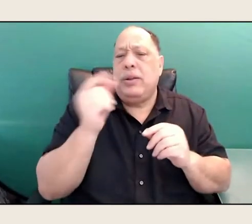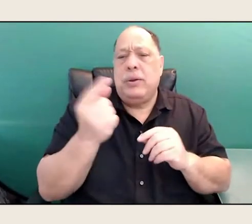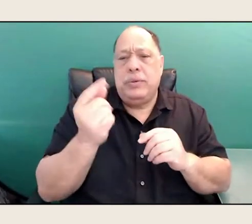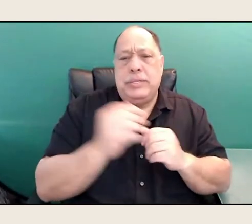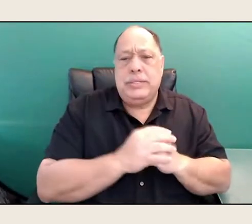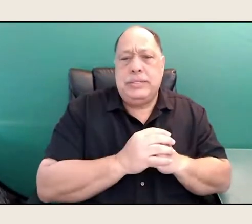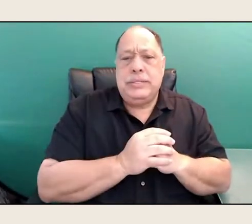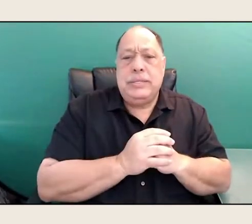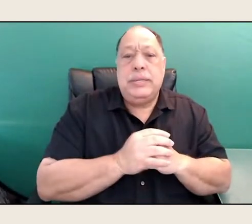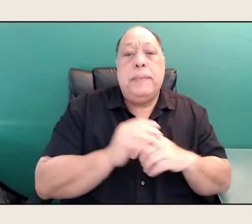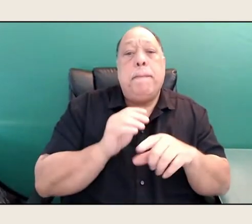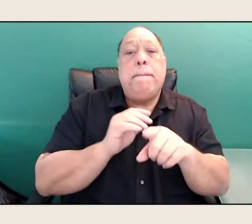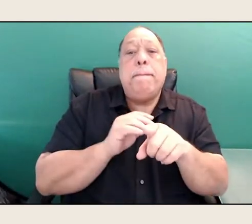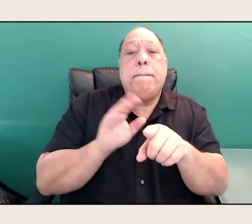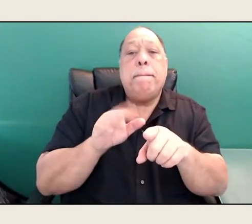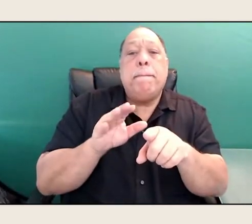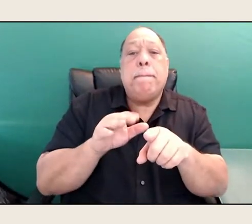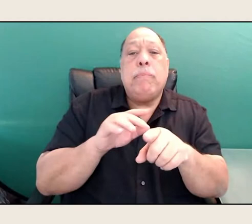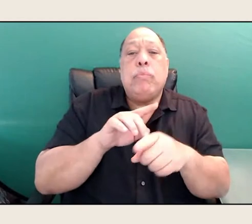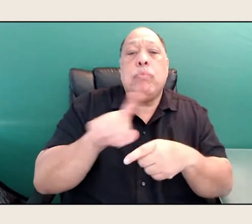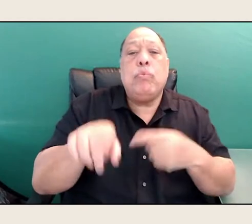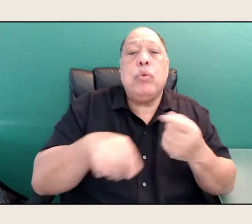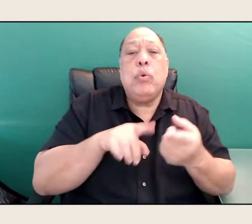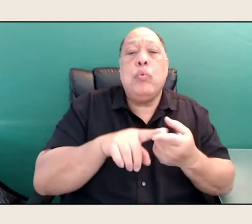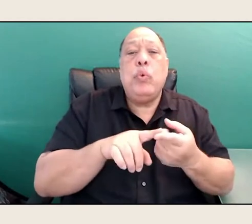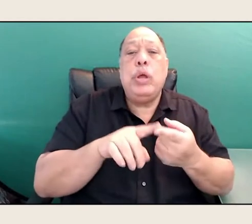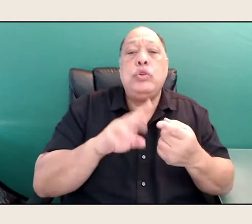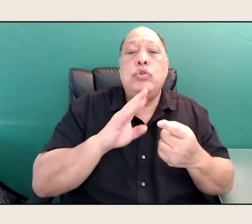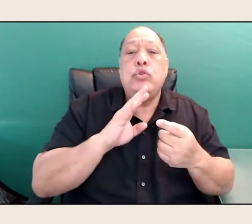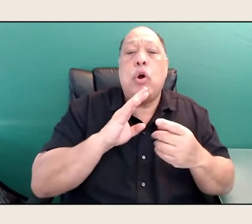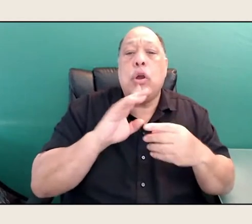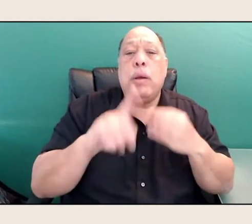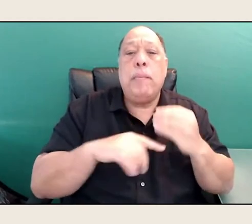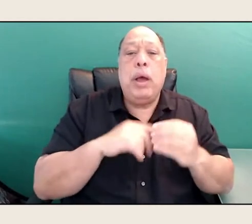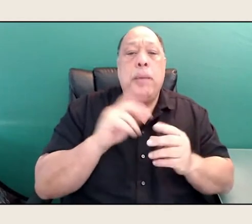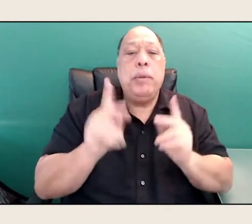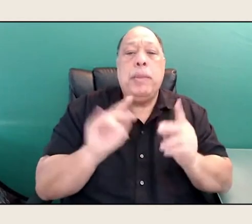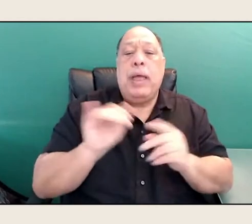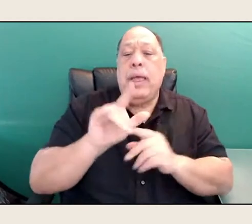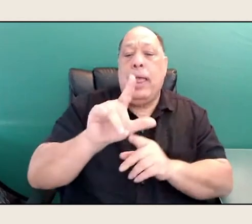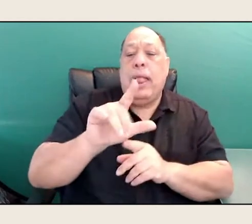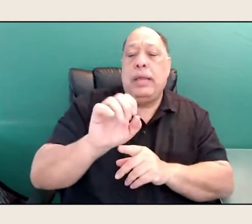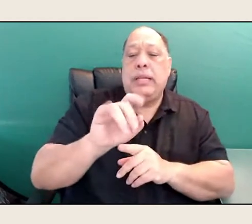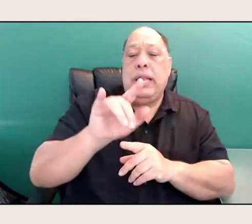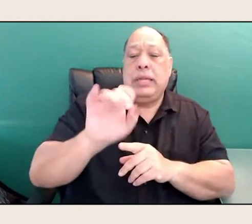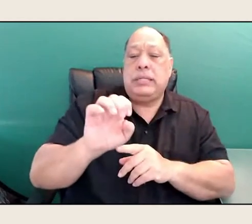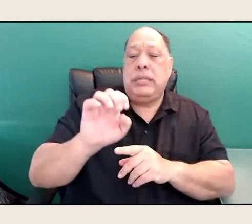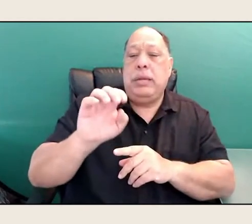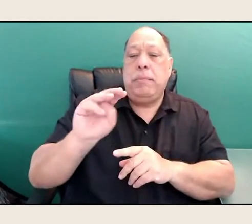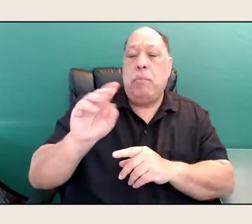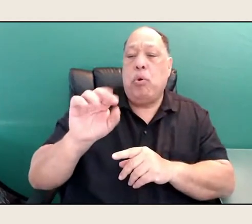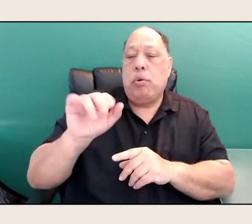And when you talk about folks like Leslie Marmon Silko, or Ishmael Reed, I'm glad to be reminded